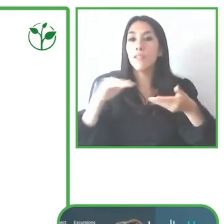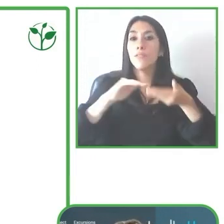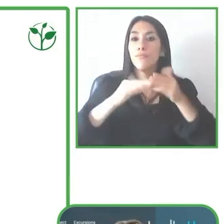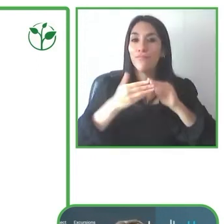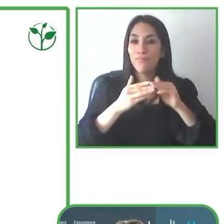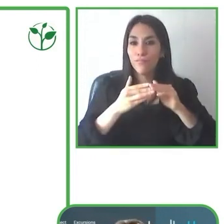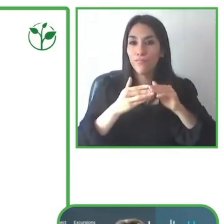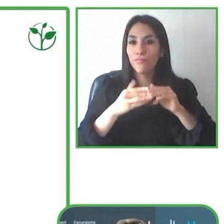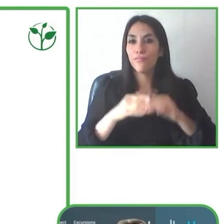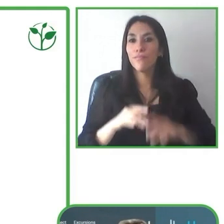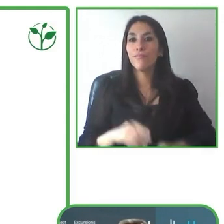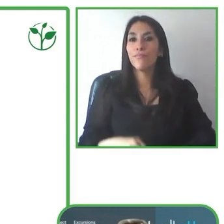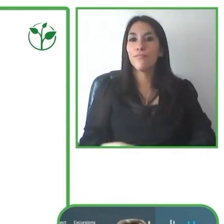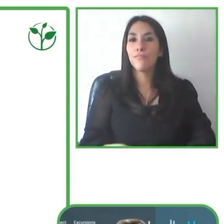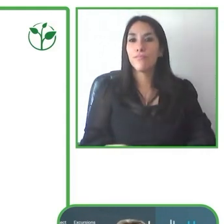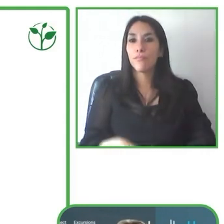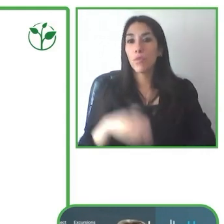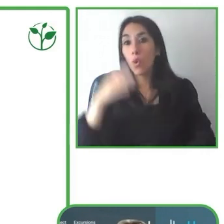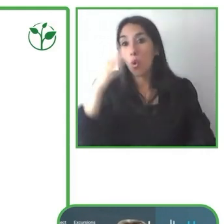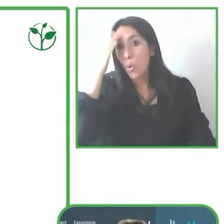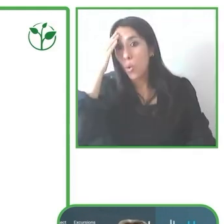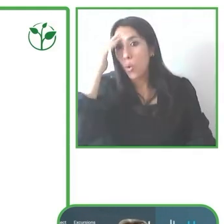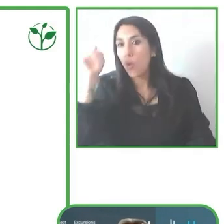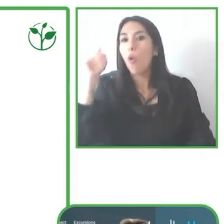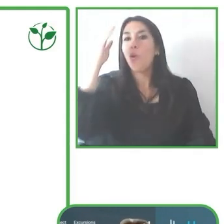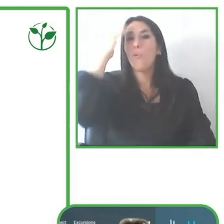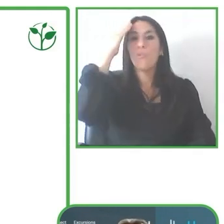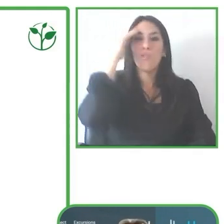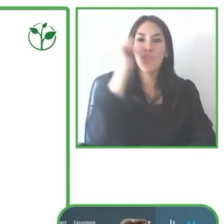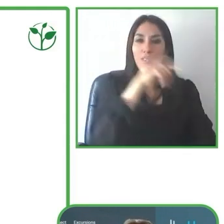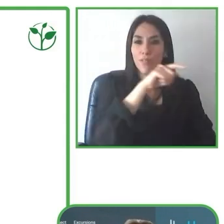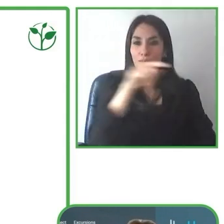increase sales and make social impact.